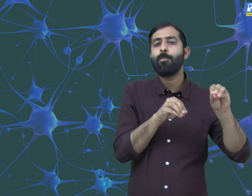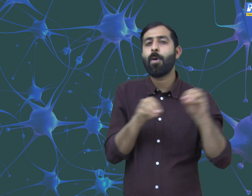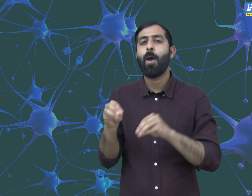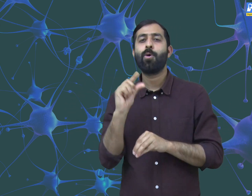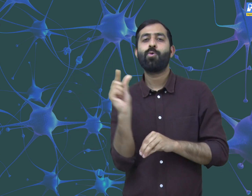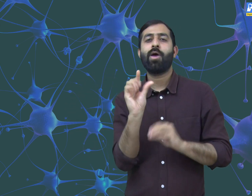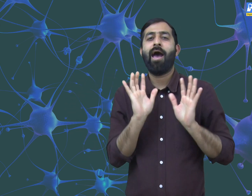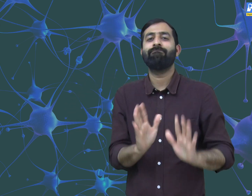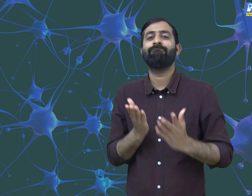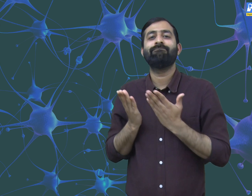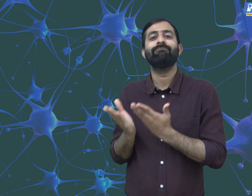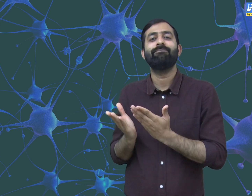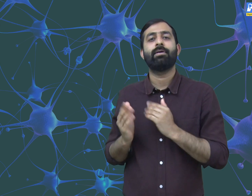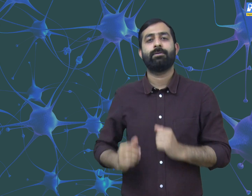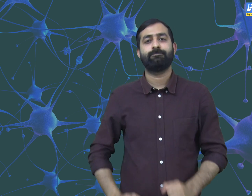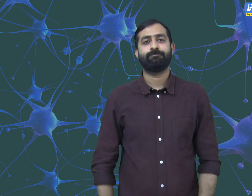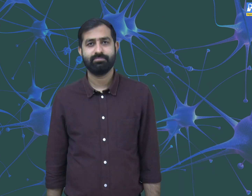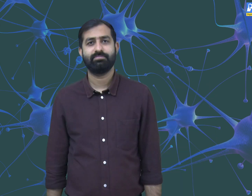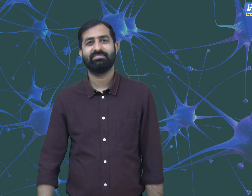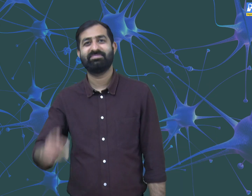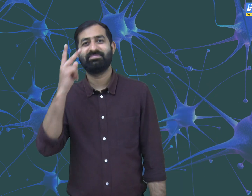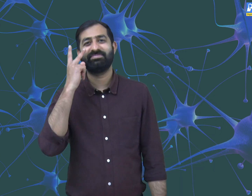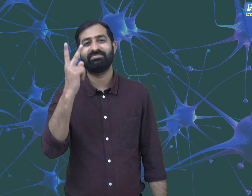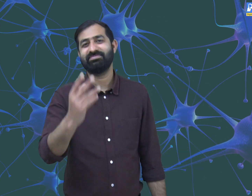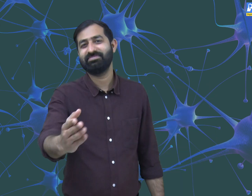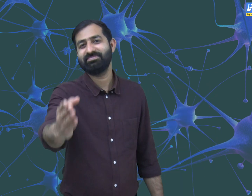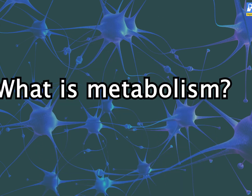so this is movement in growth of plants. Let's take a look here.